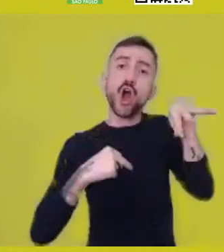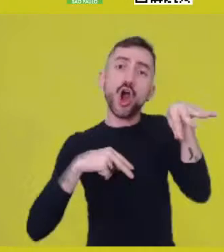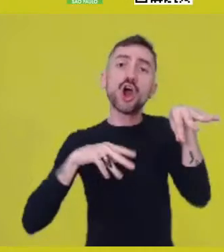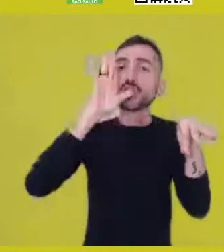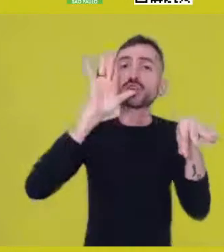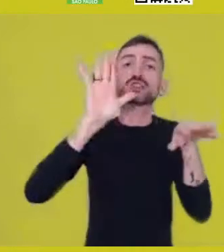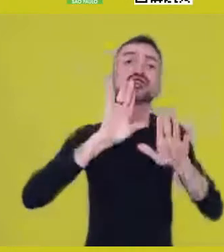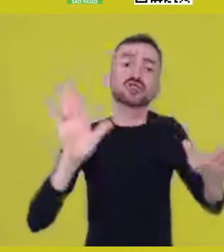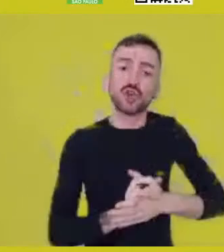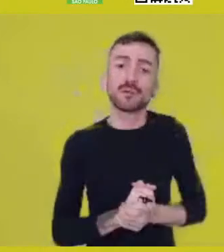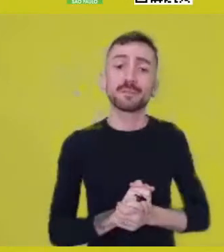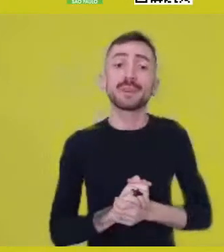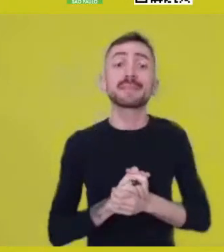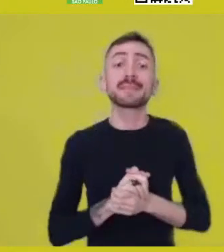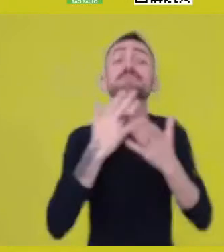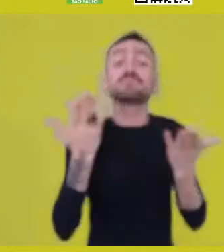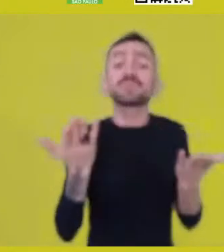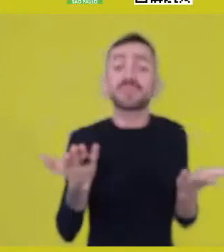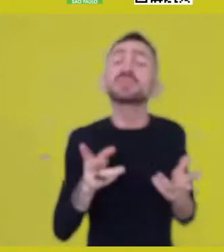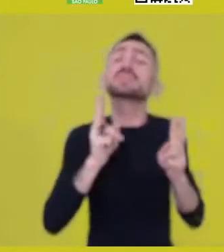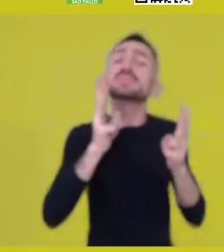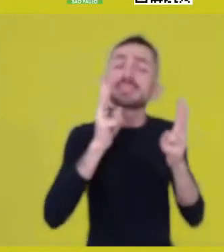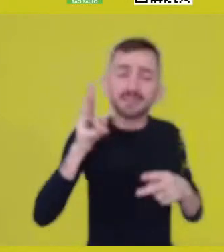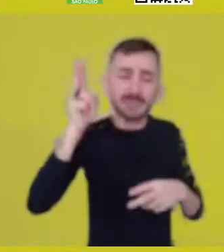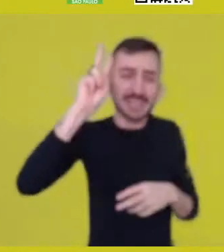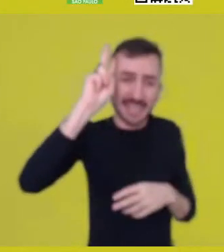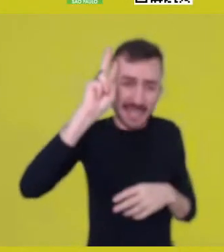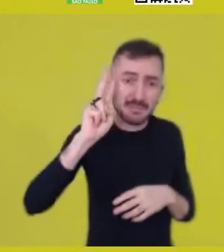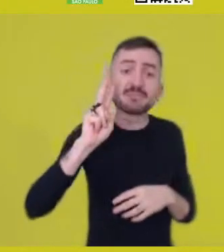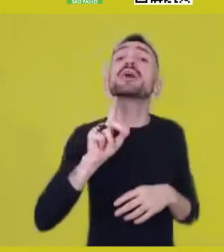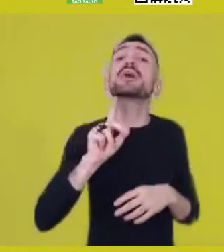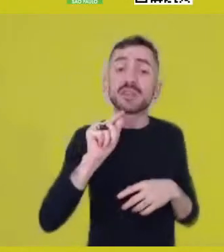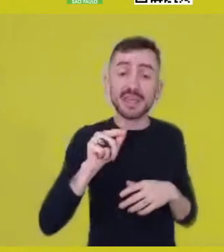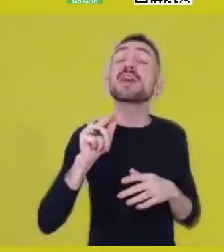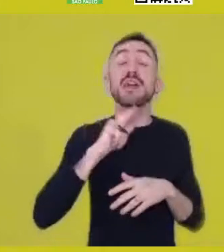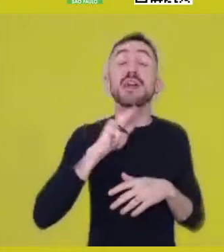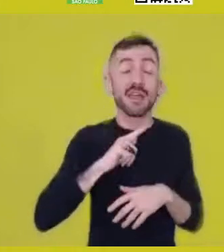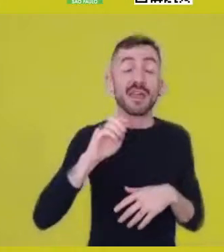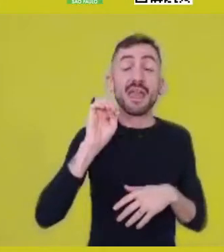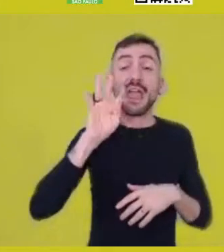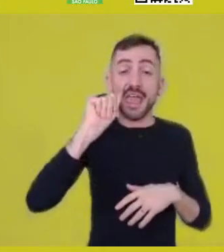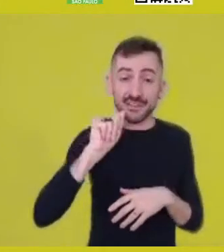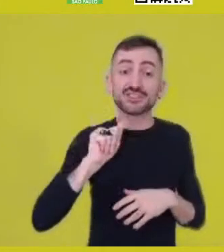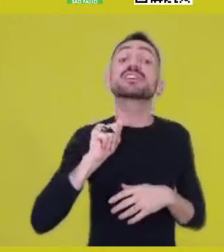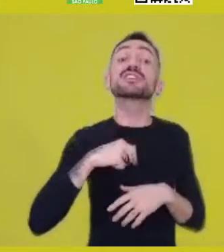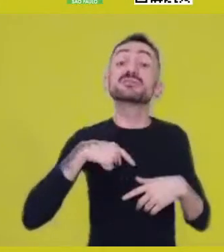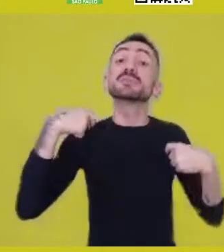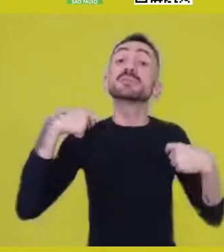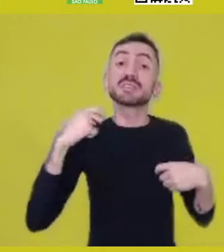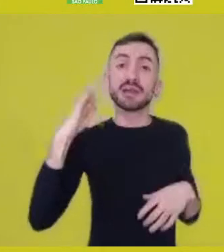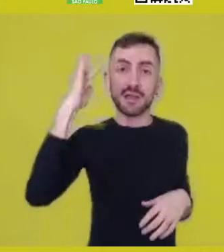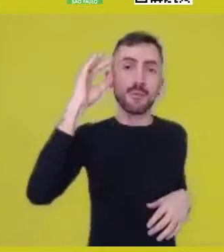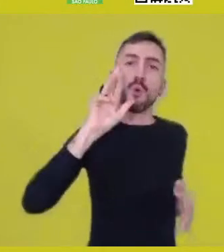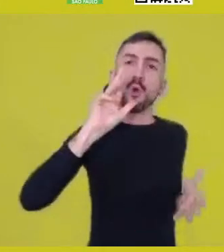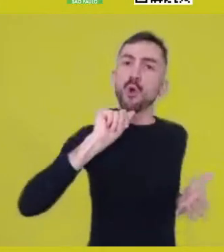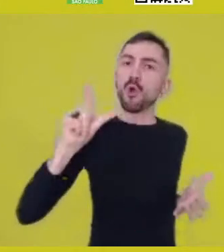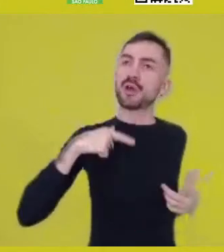it’s not this deontological ethics of a moral duty; rather, it’s an understanding of the other person as my representative.